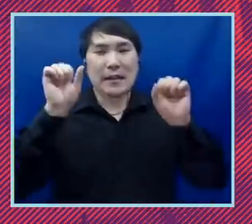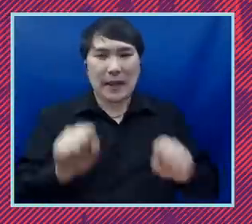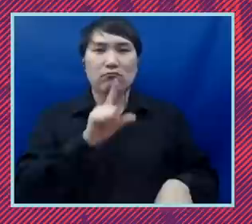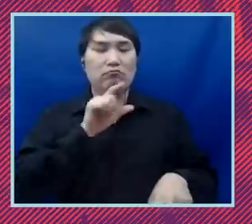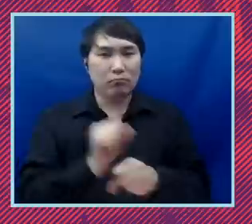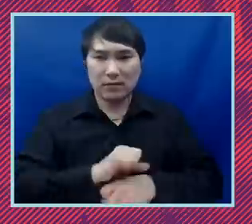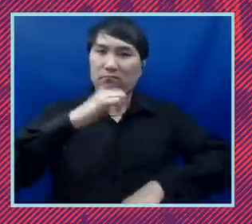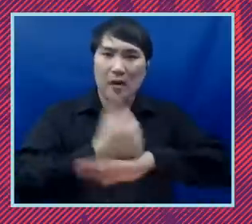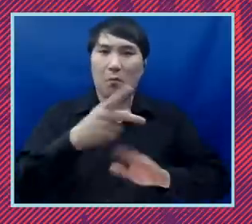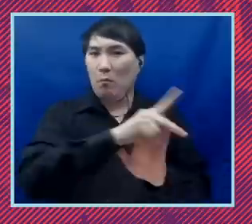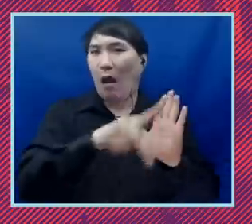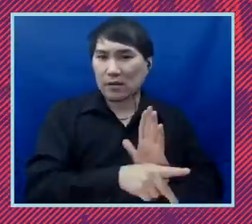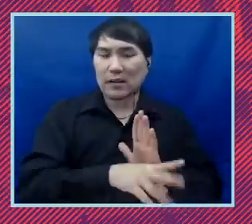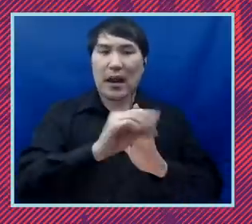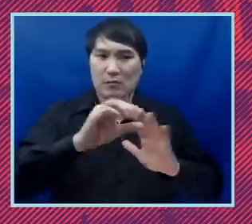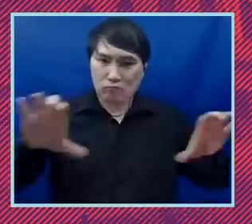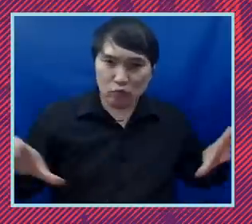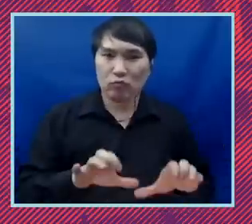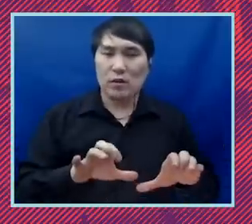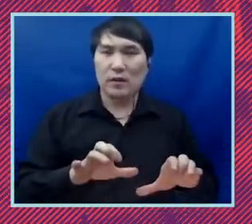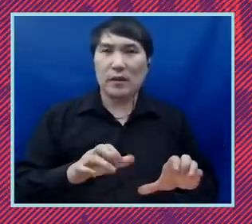including on issues that we care about, issues in the civil rights and